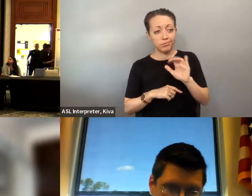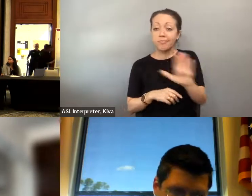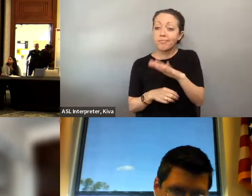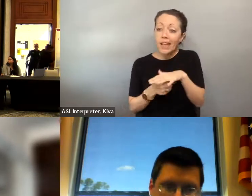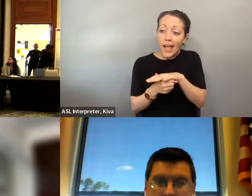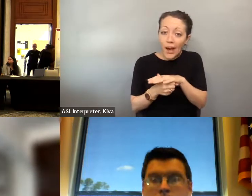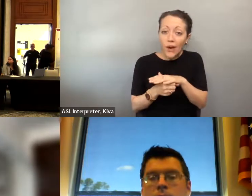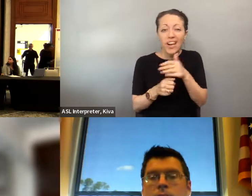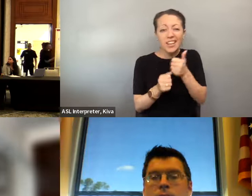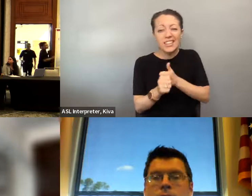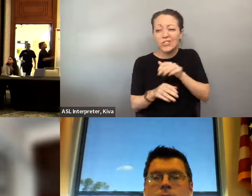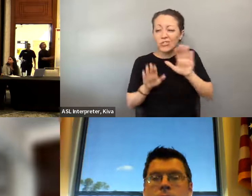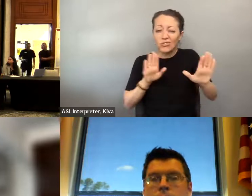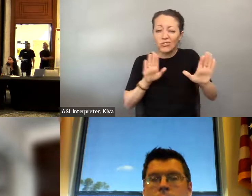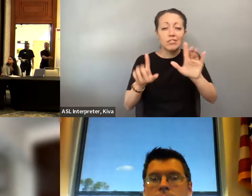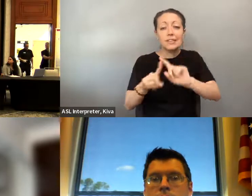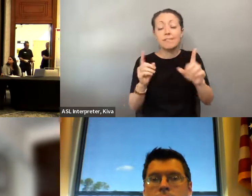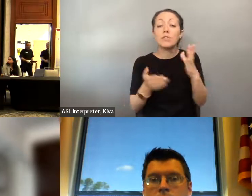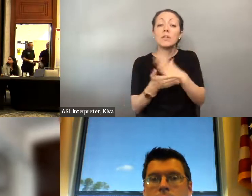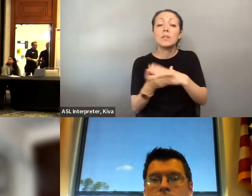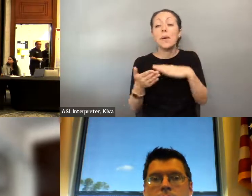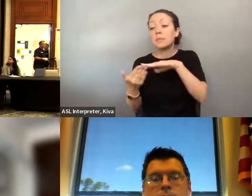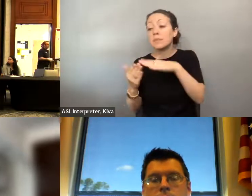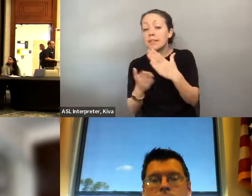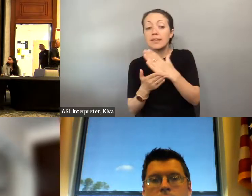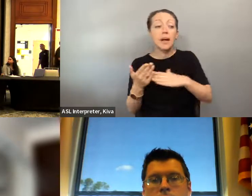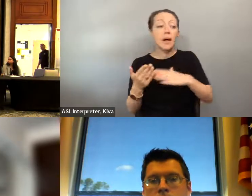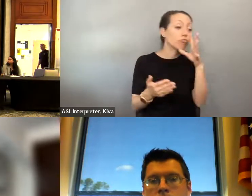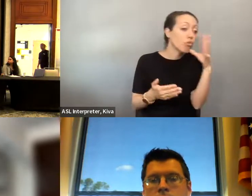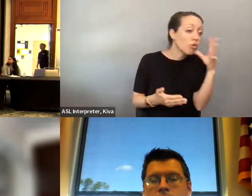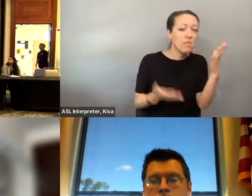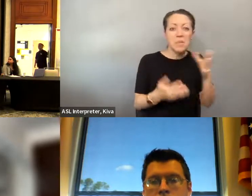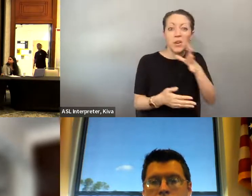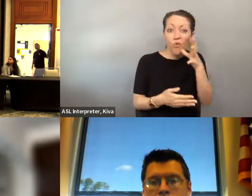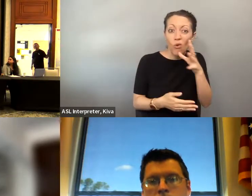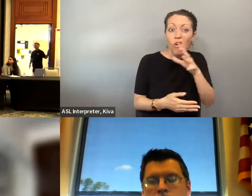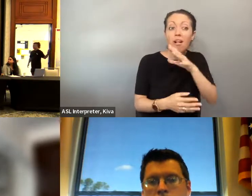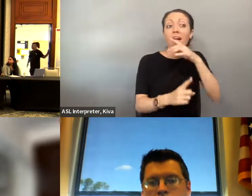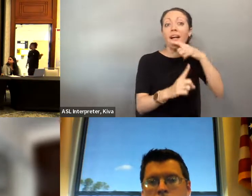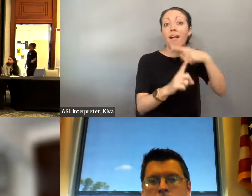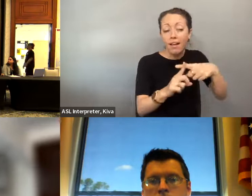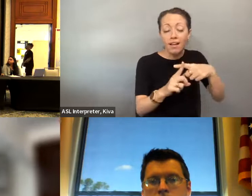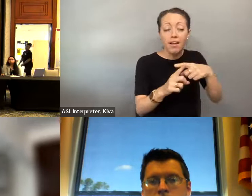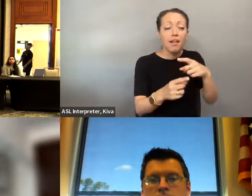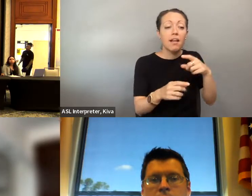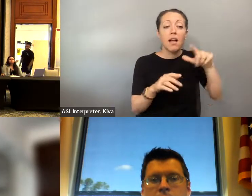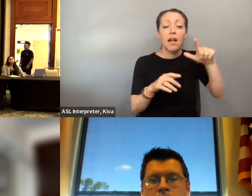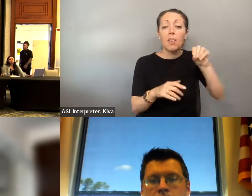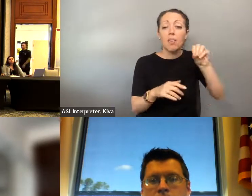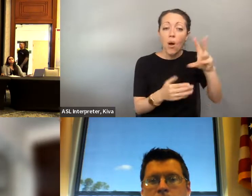really important to acknowledge how these impact us all from where you live and for folks that are in rural